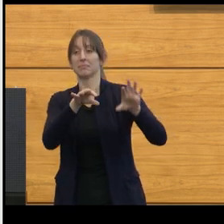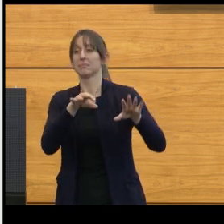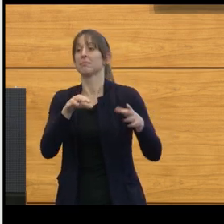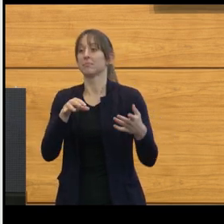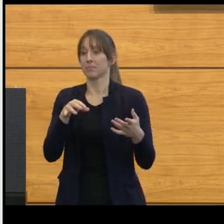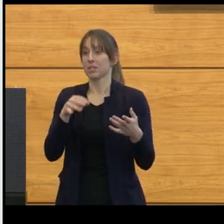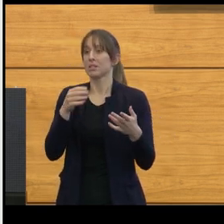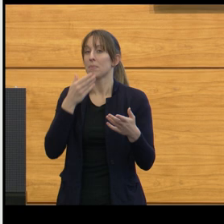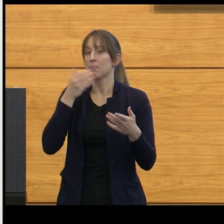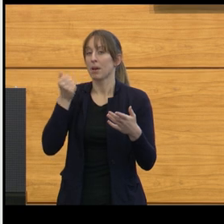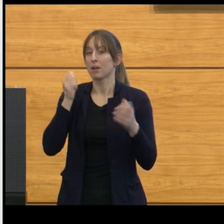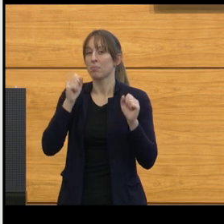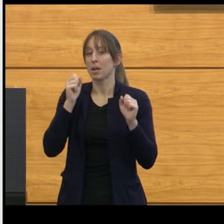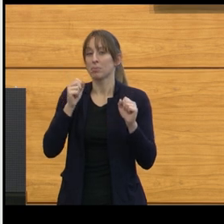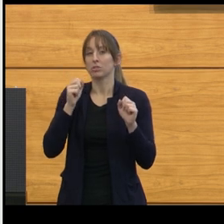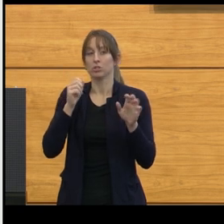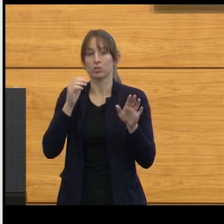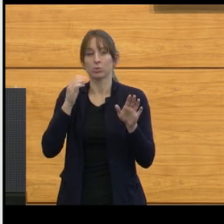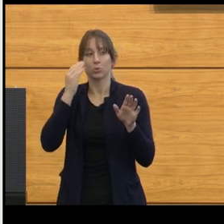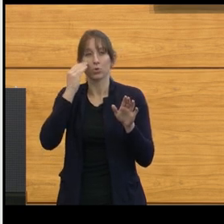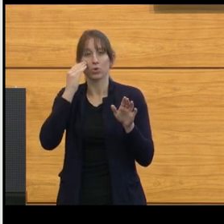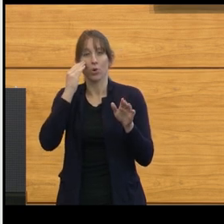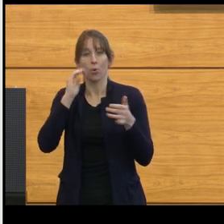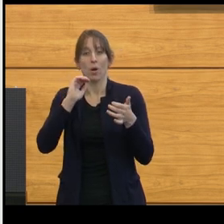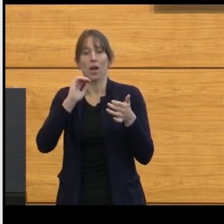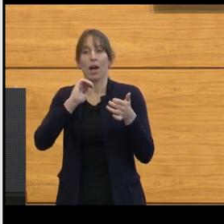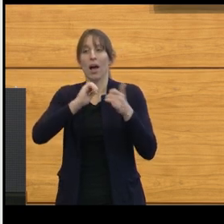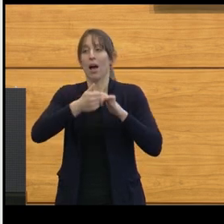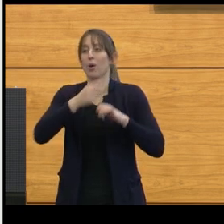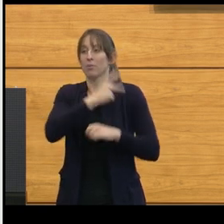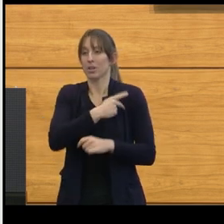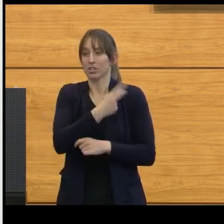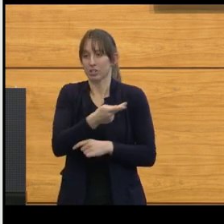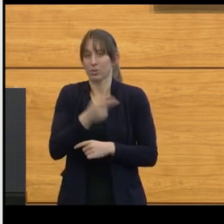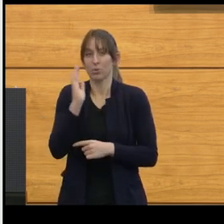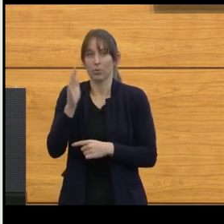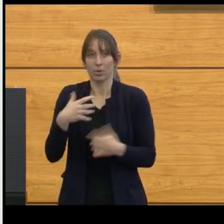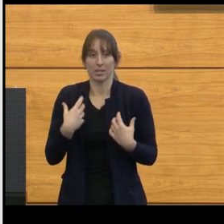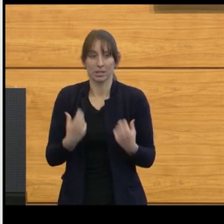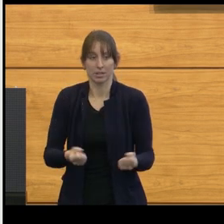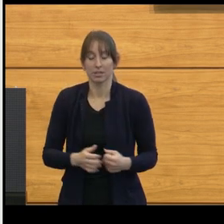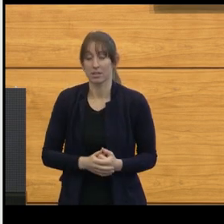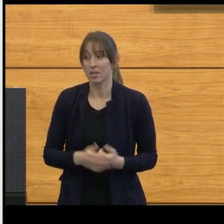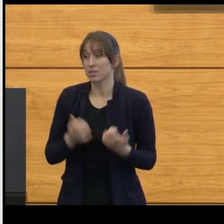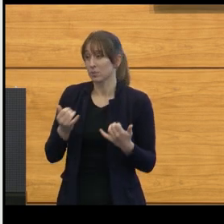But I'm getting better at answering the question when a mom says to me, is my child going to survive this?